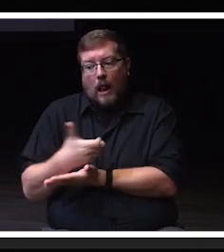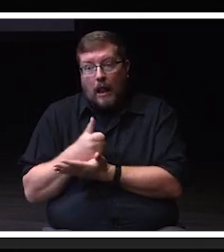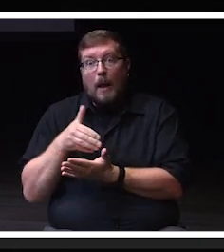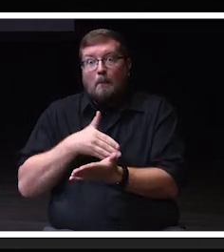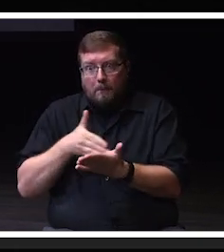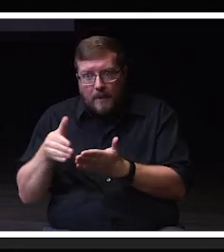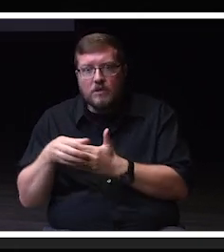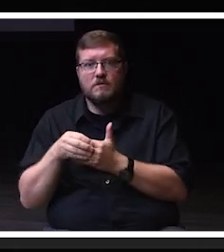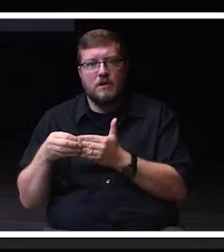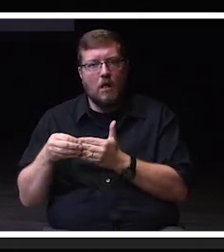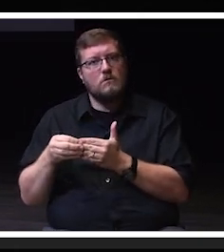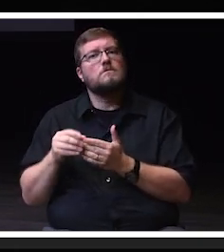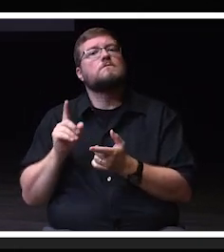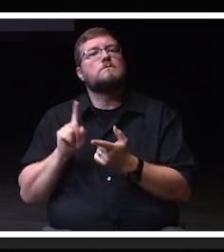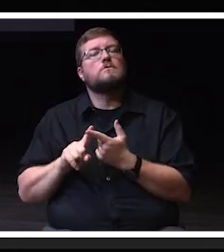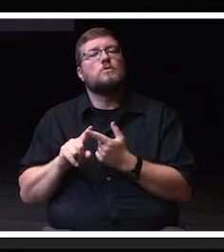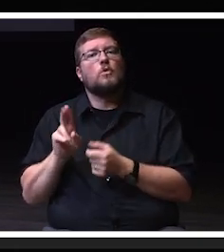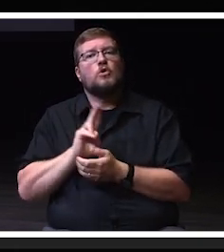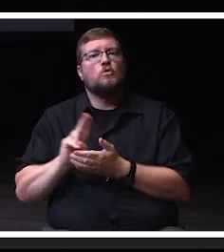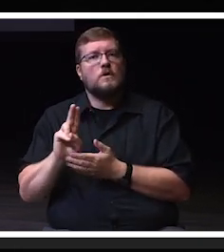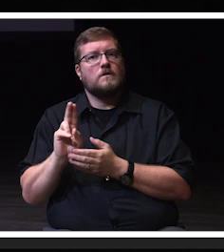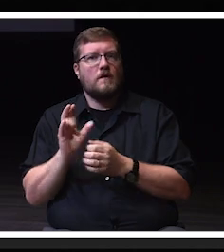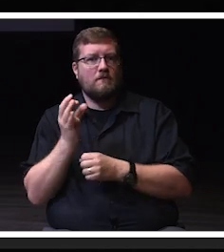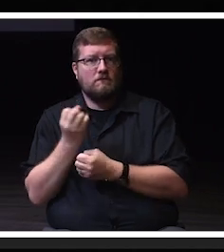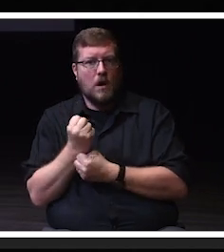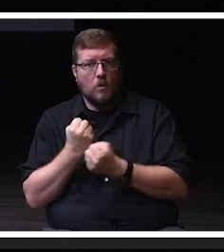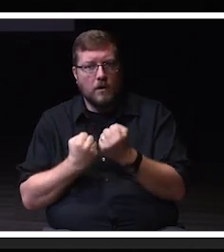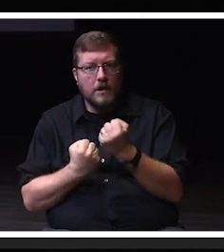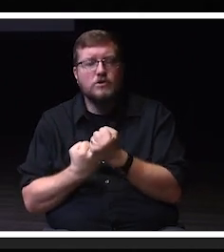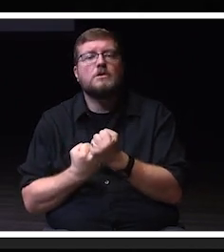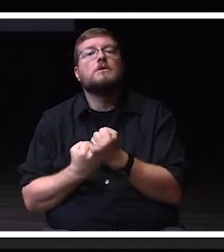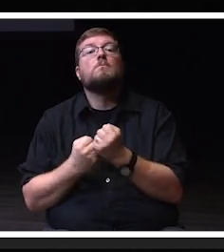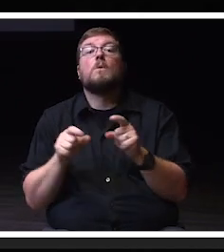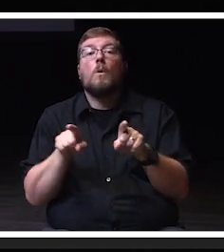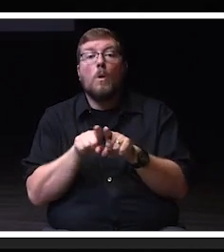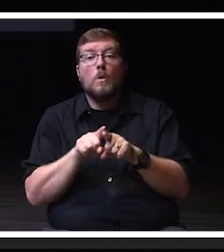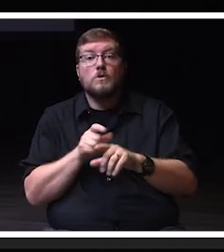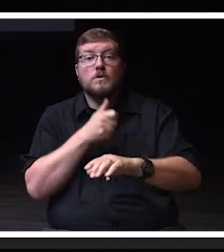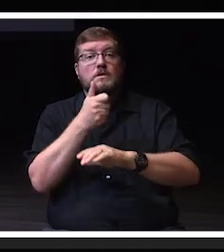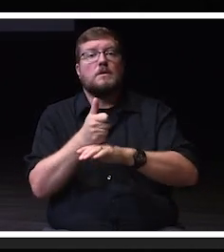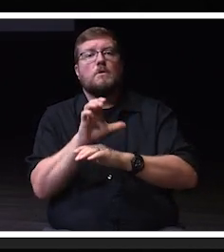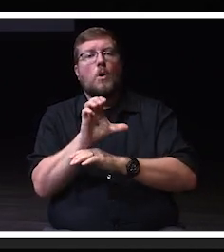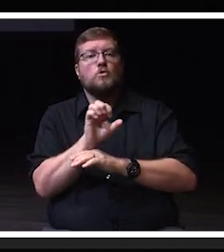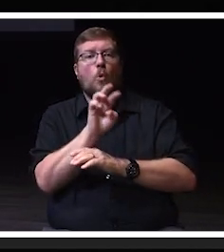as well as instituted the core curriculum program within-